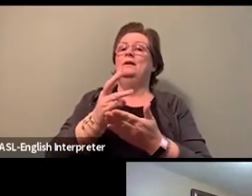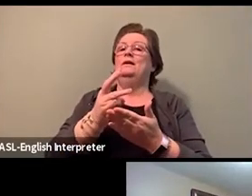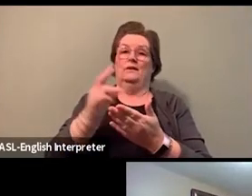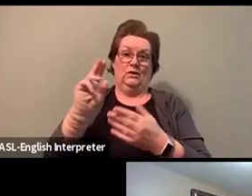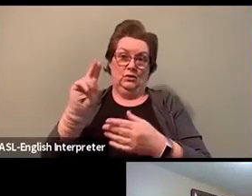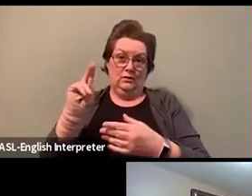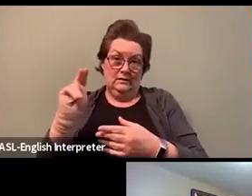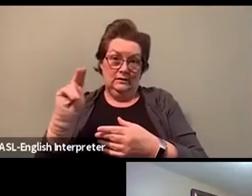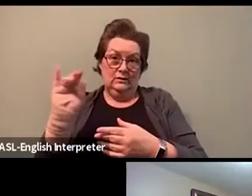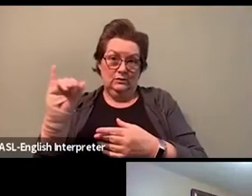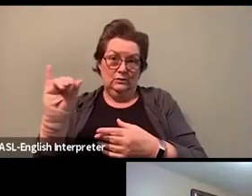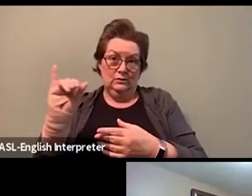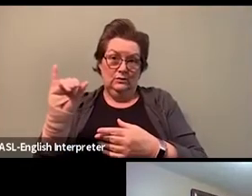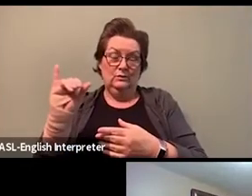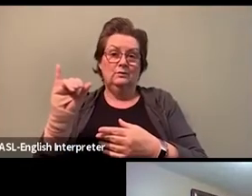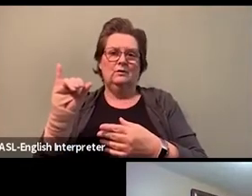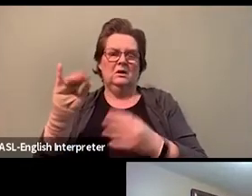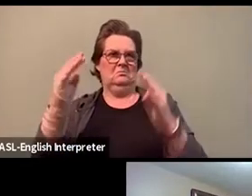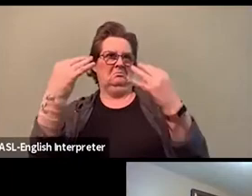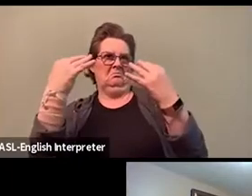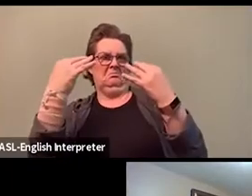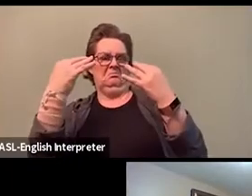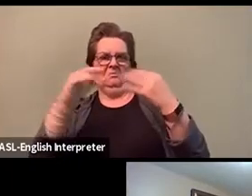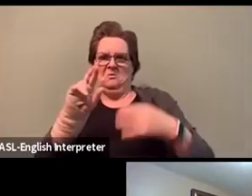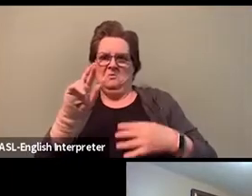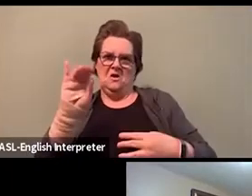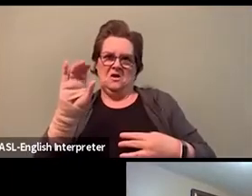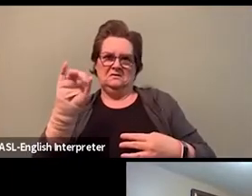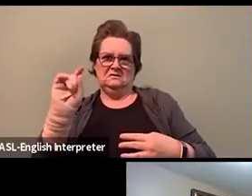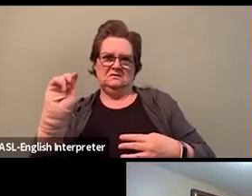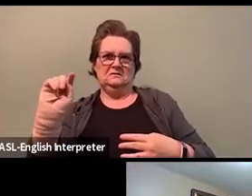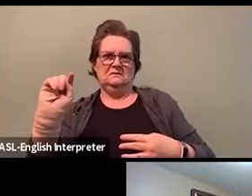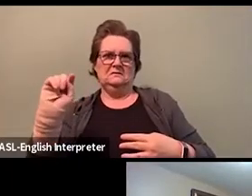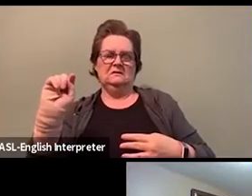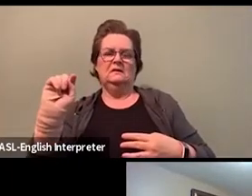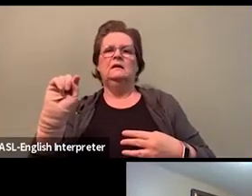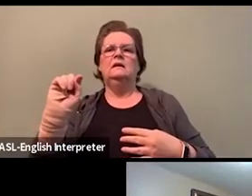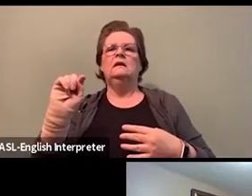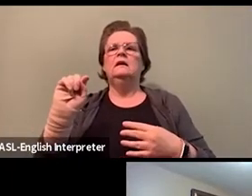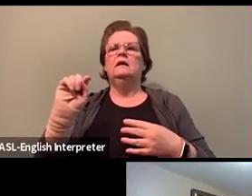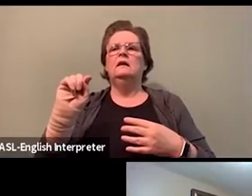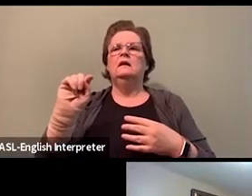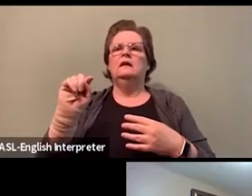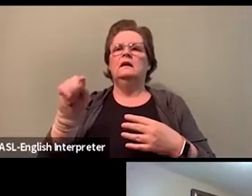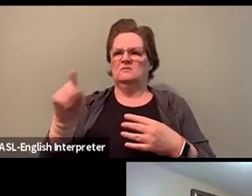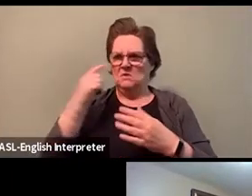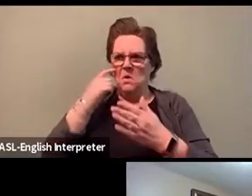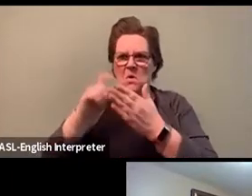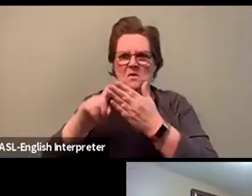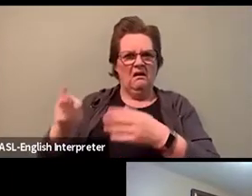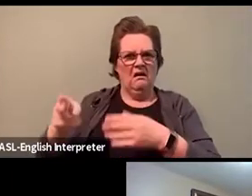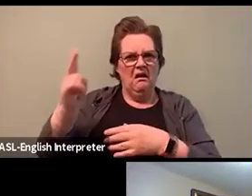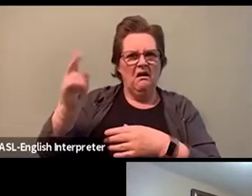Are they saying because we bring in, you know, over-representation of black children and family's involvement, are we racist?